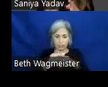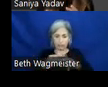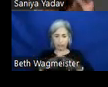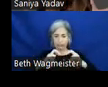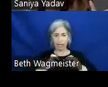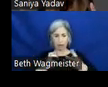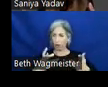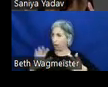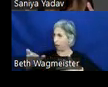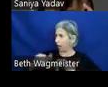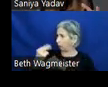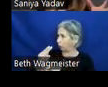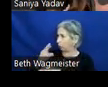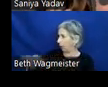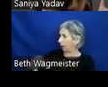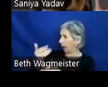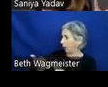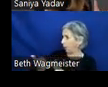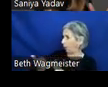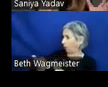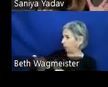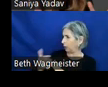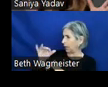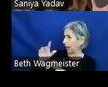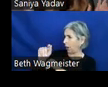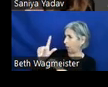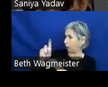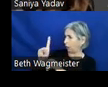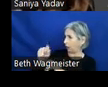being like how would you use this Outlook app, how would you use this email app,